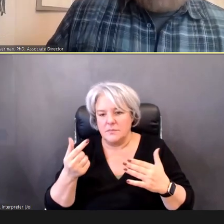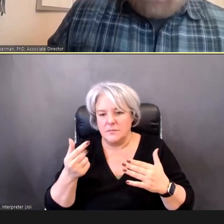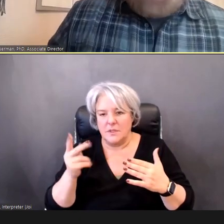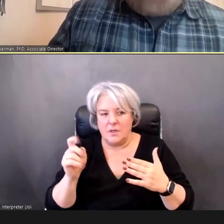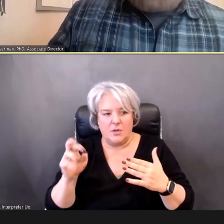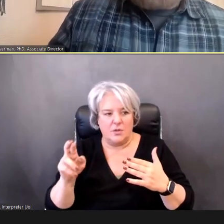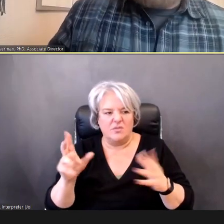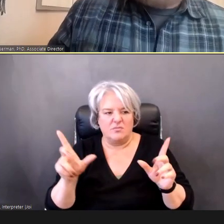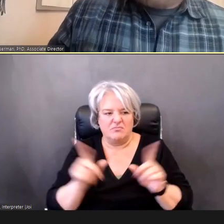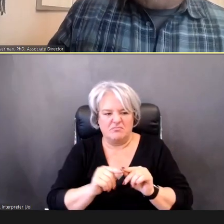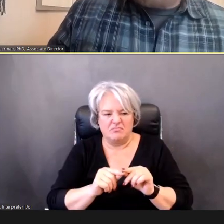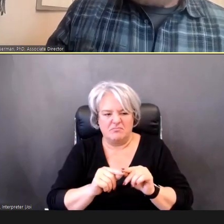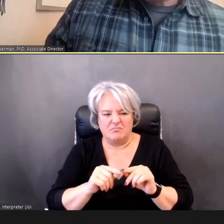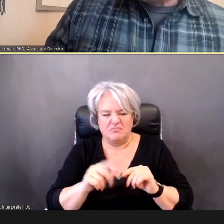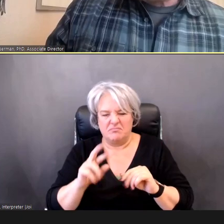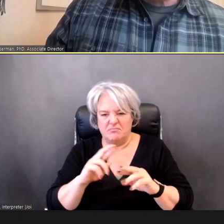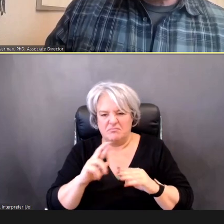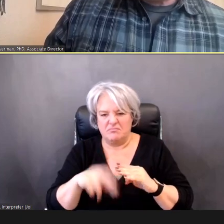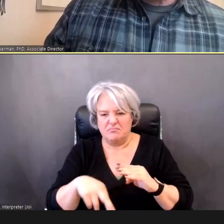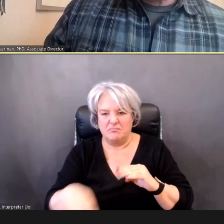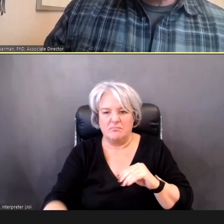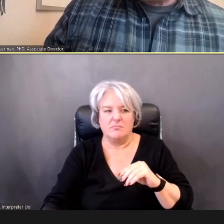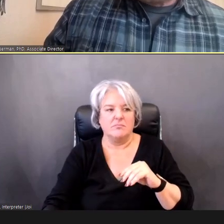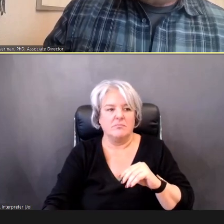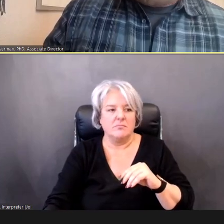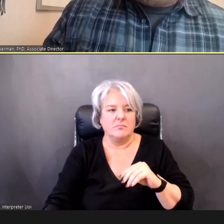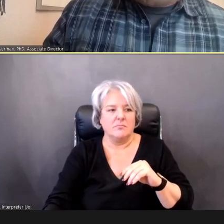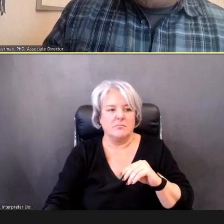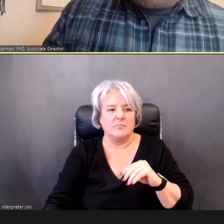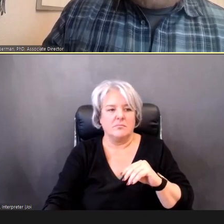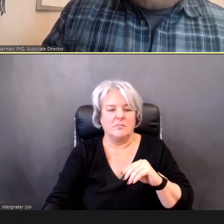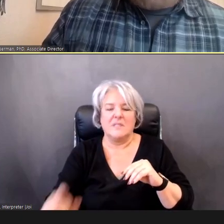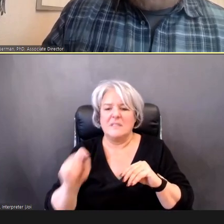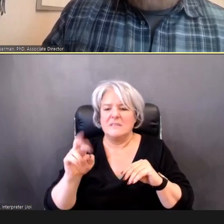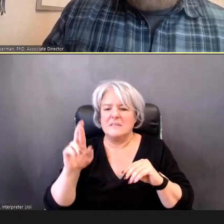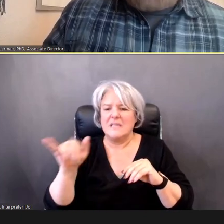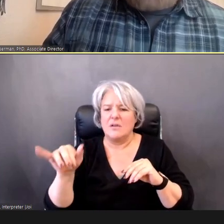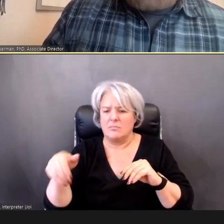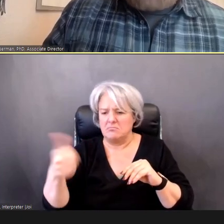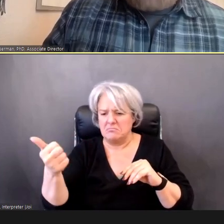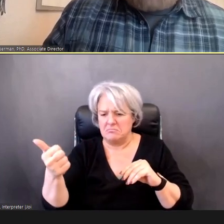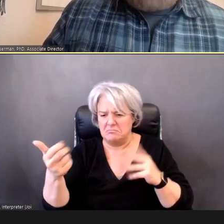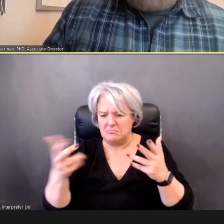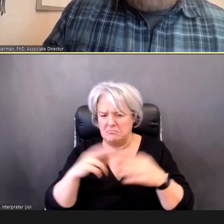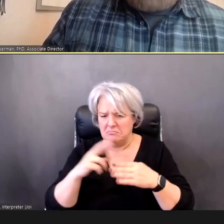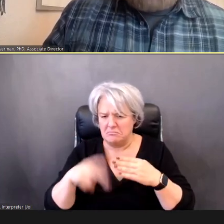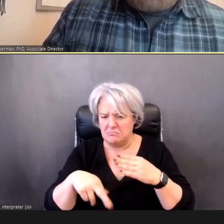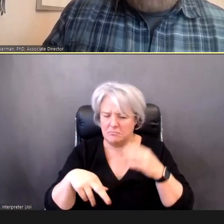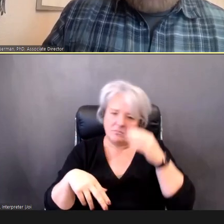you have any other insights looking at those results? Dr.